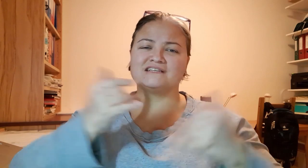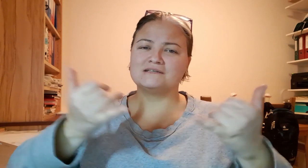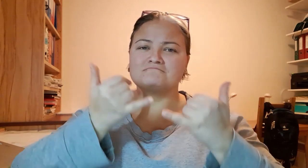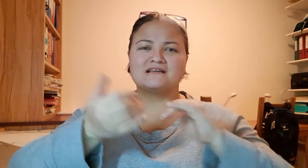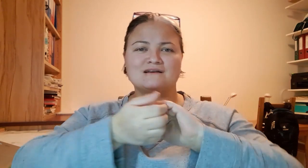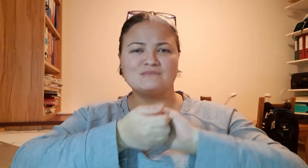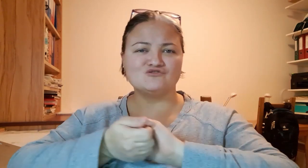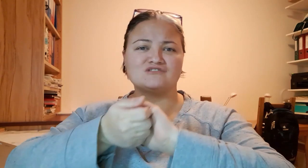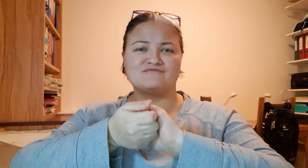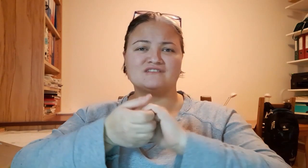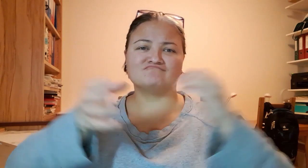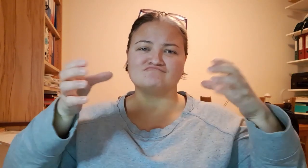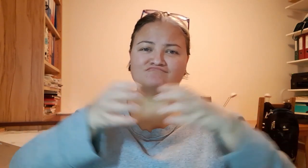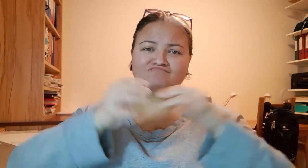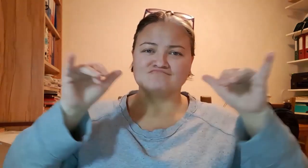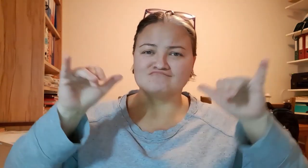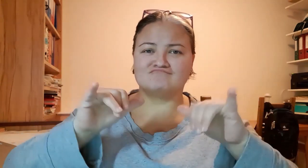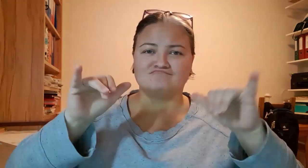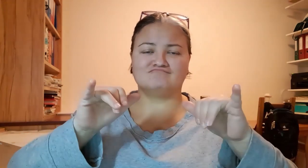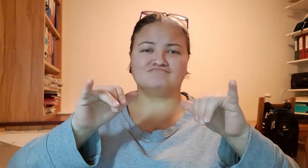We deaf people have a strong sense of community and like parties.